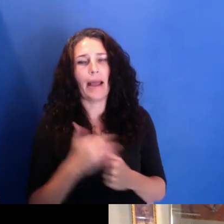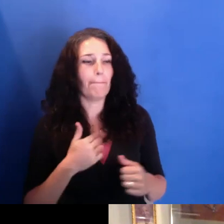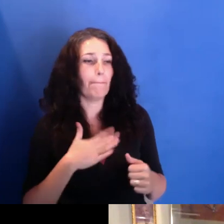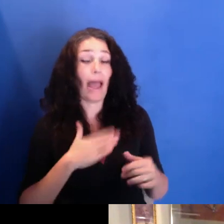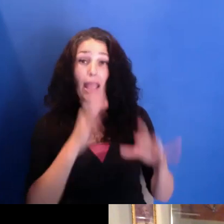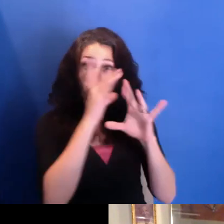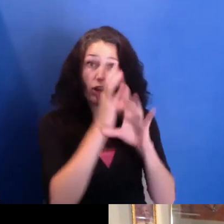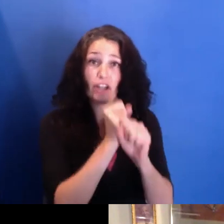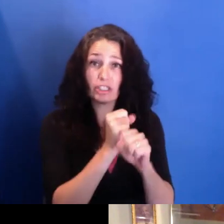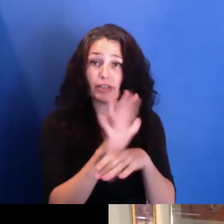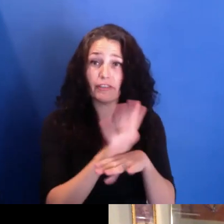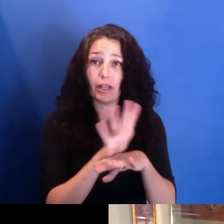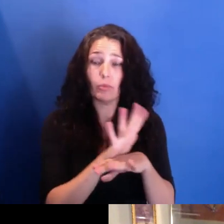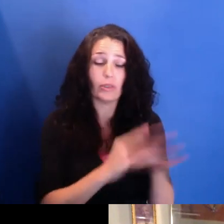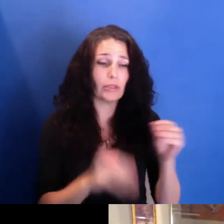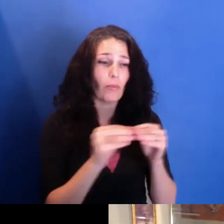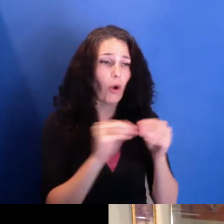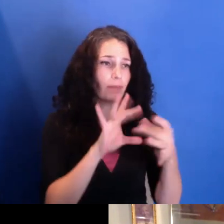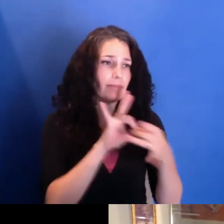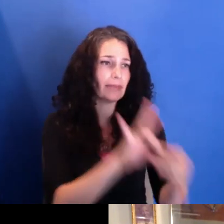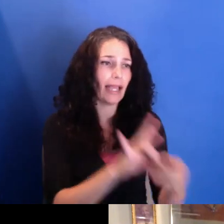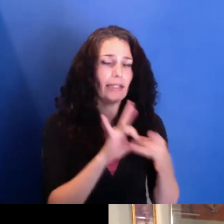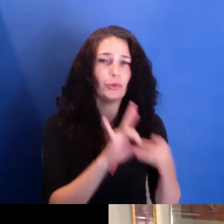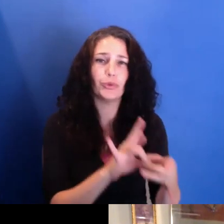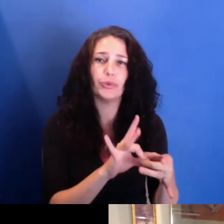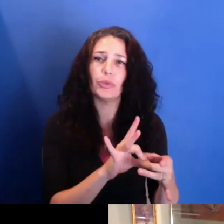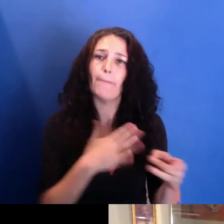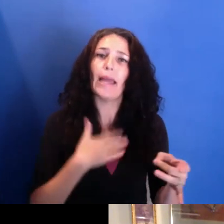place was very much tied to my interest in sociology,